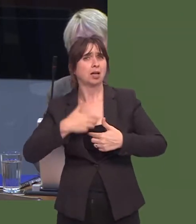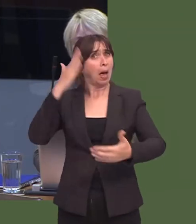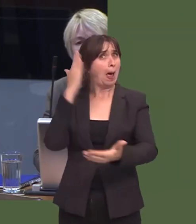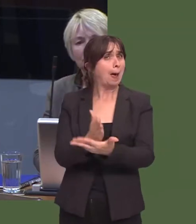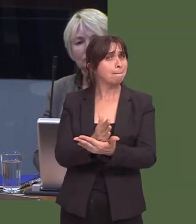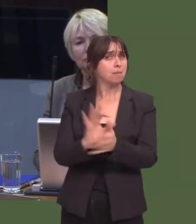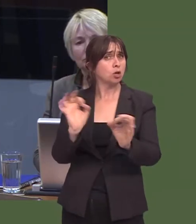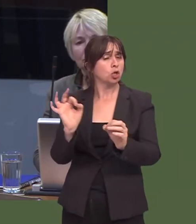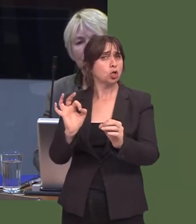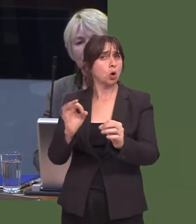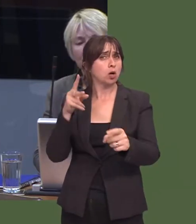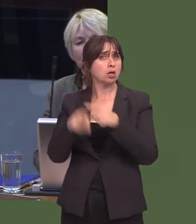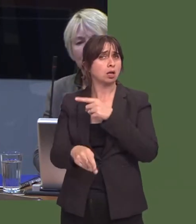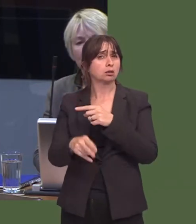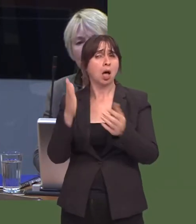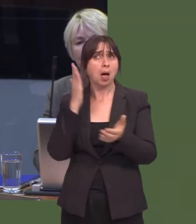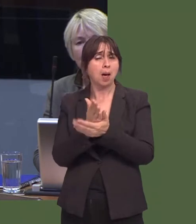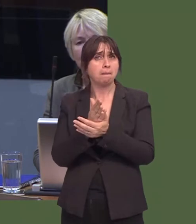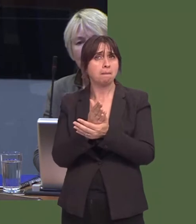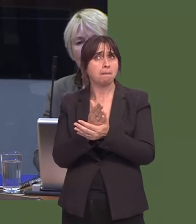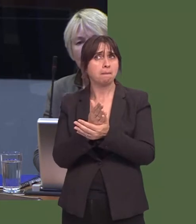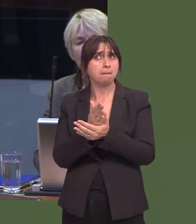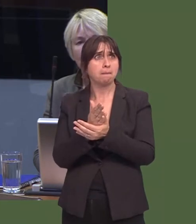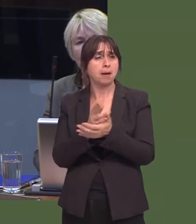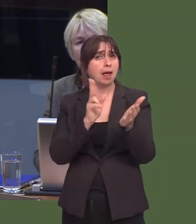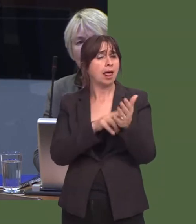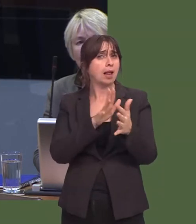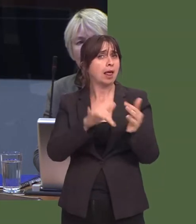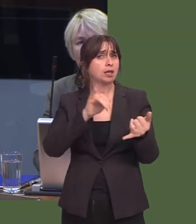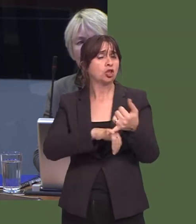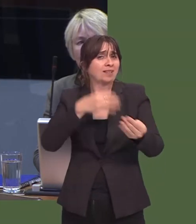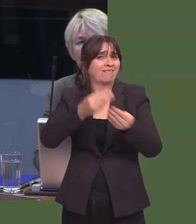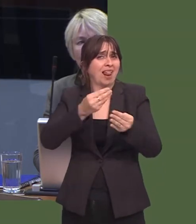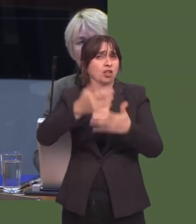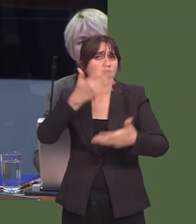So, can you tell us: when will the NHS finances improve?